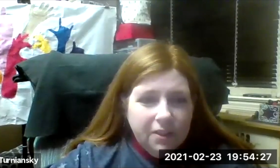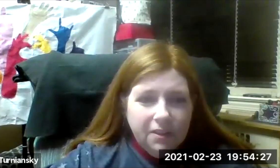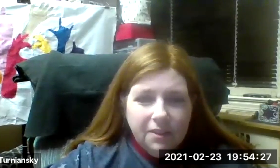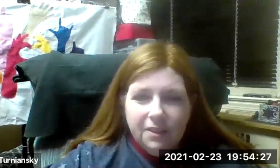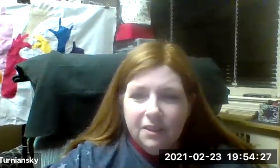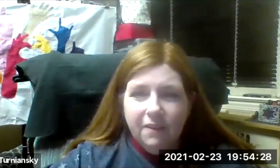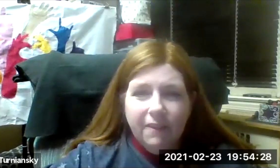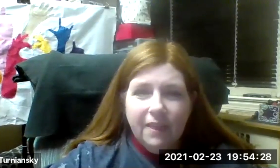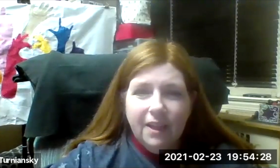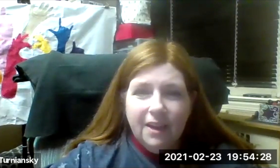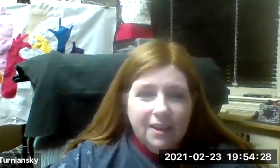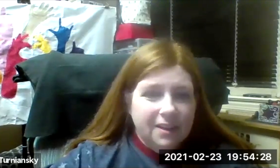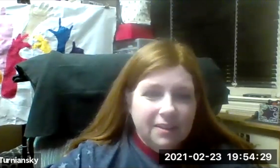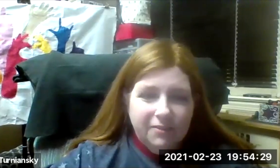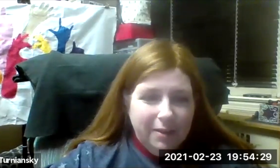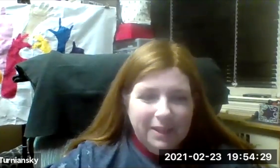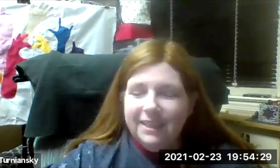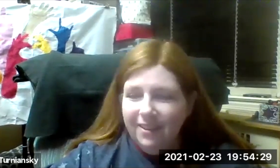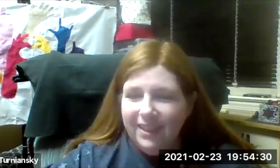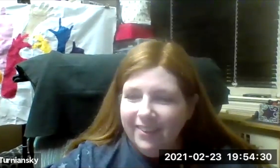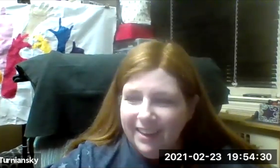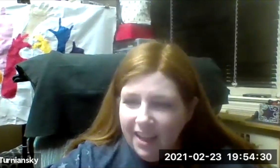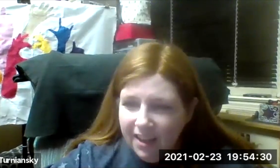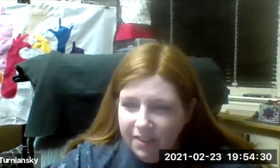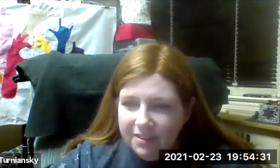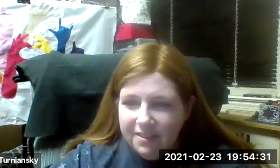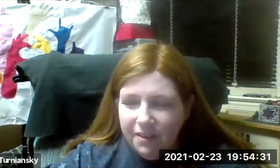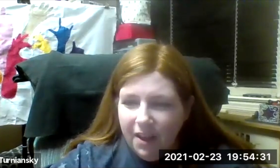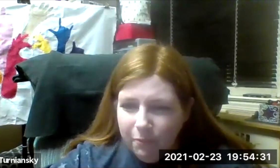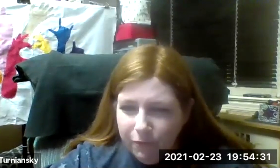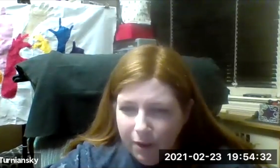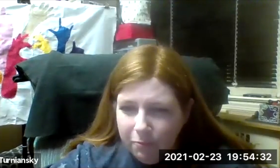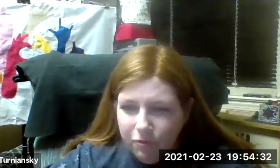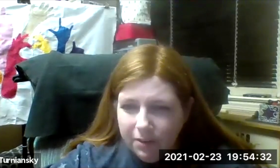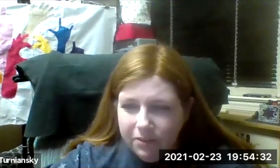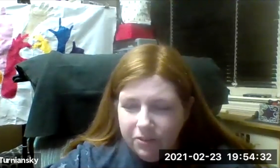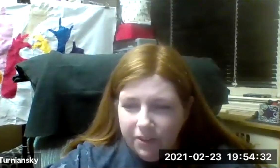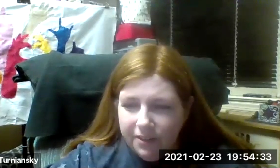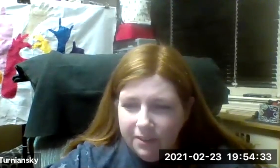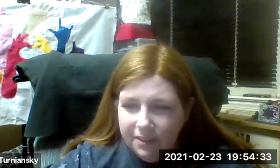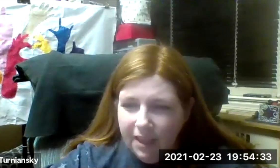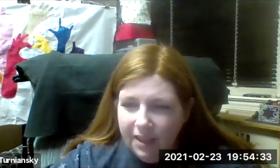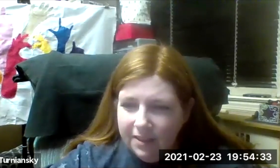? Can rabbi Leigh? Great. This is from Ronald stern.